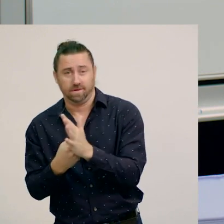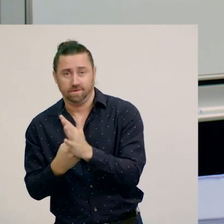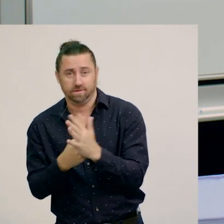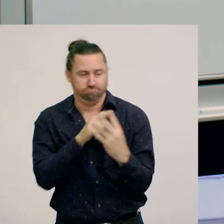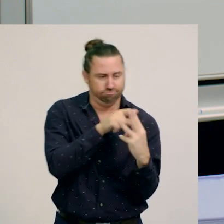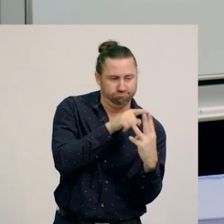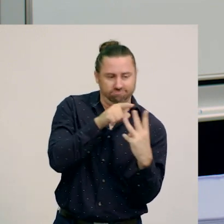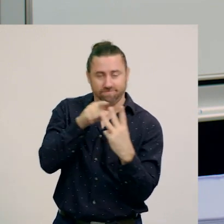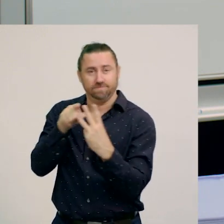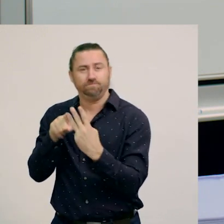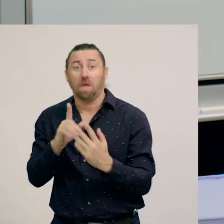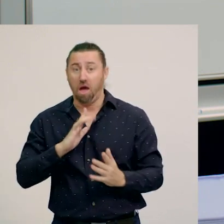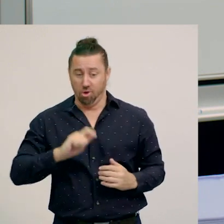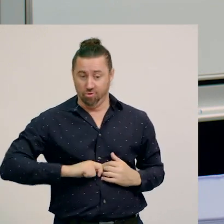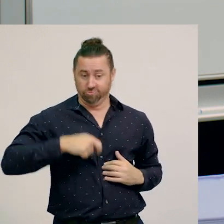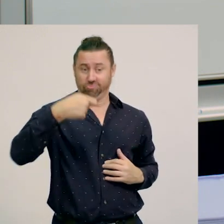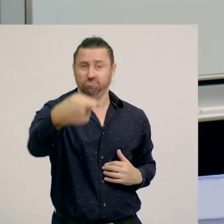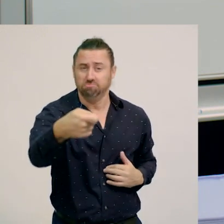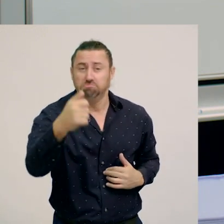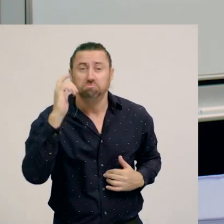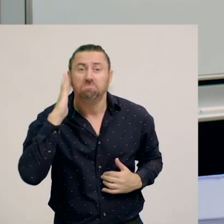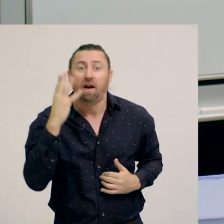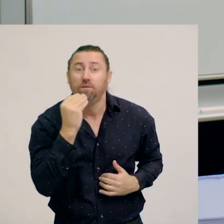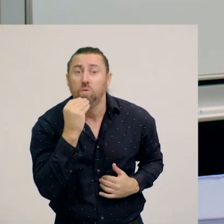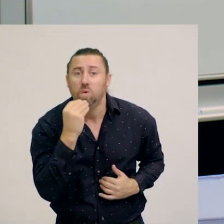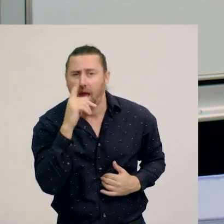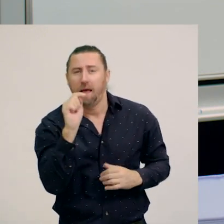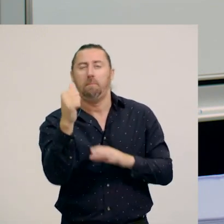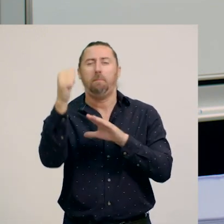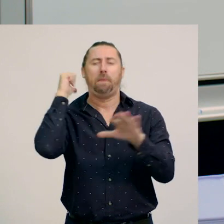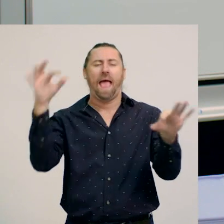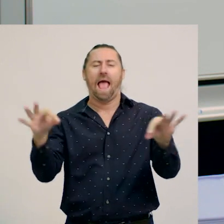Now, it’s your turn. This afternoon, you might like to sketch your backyard,